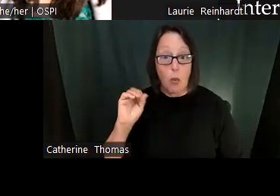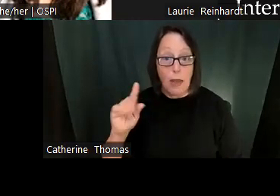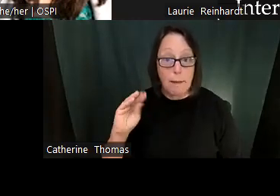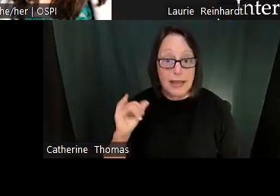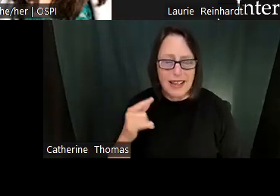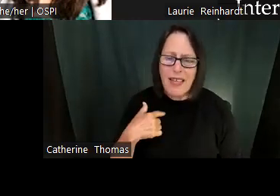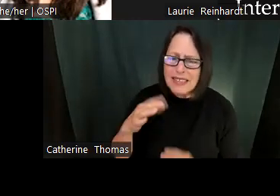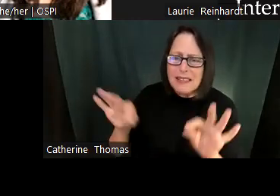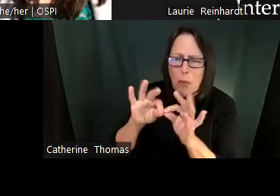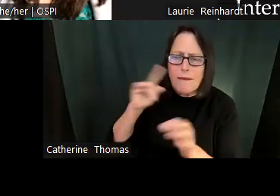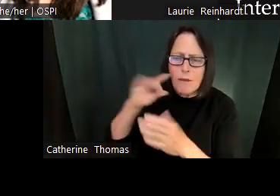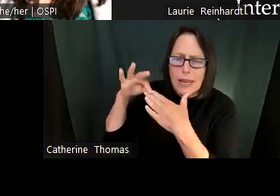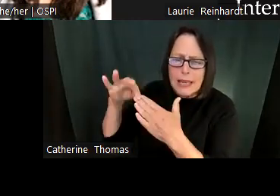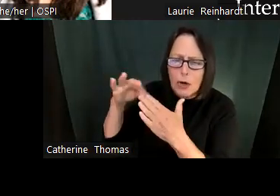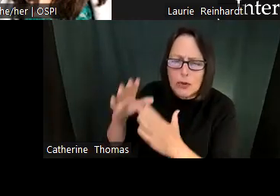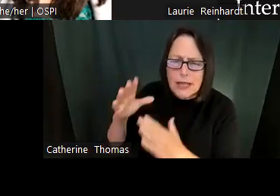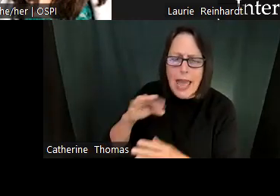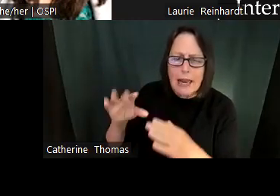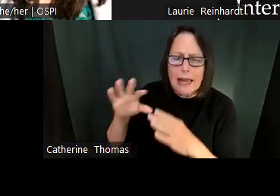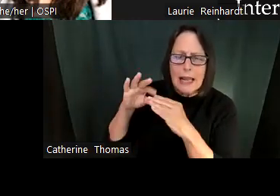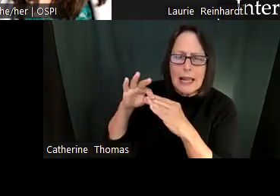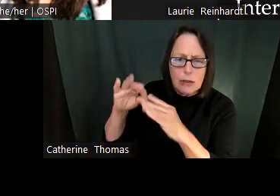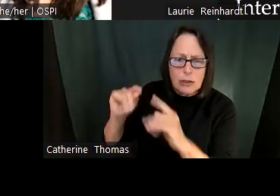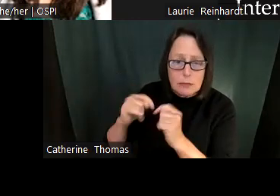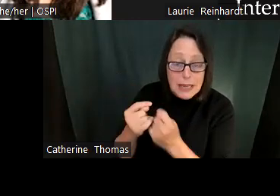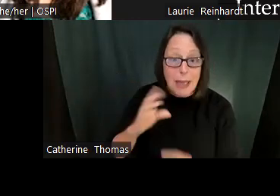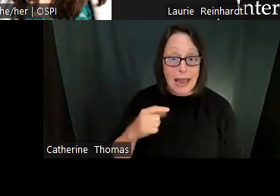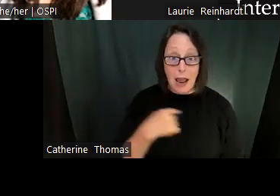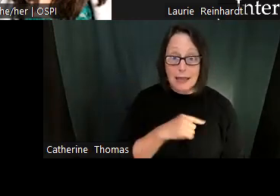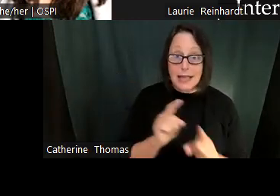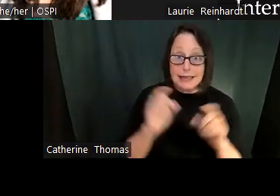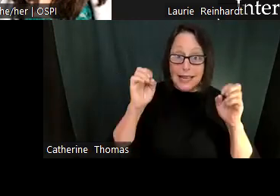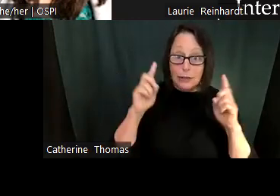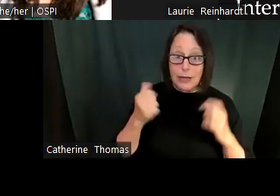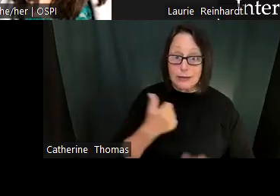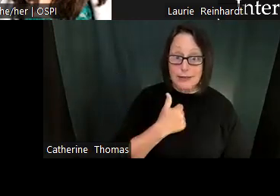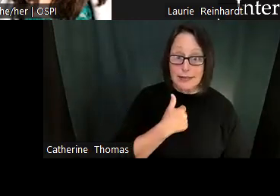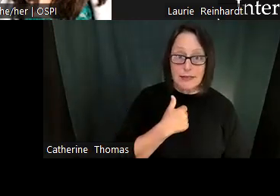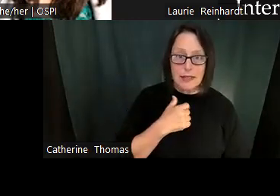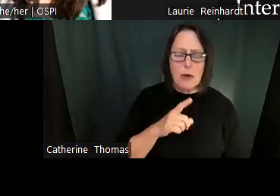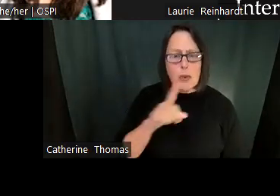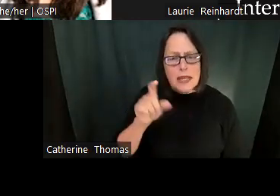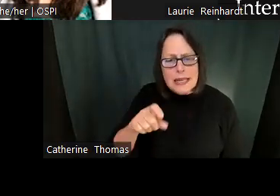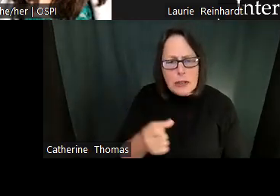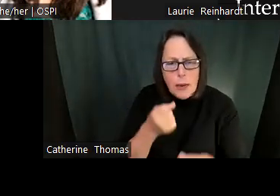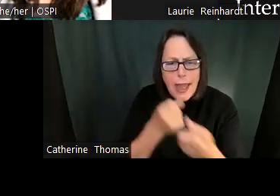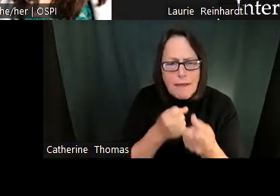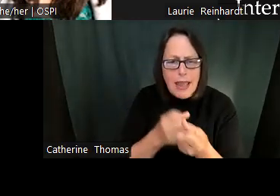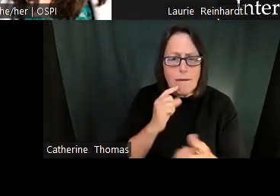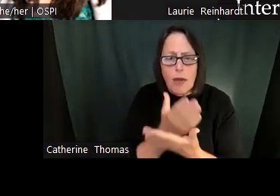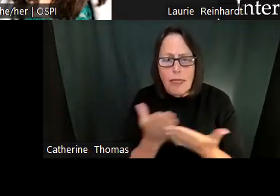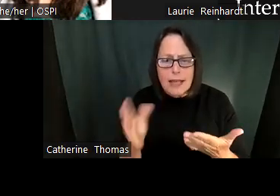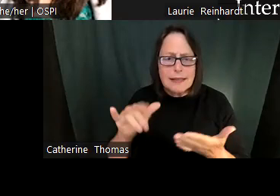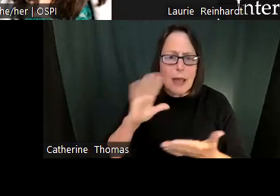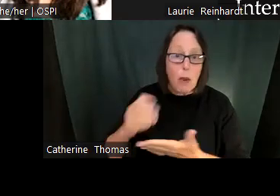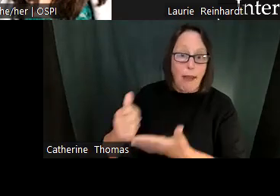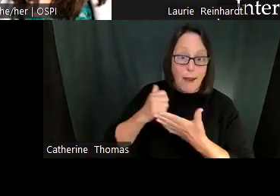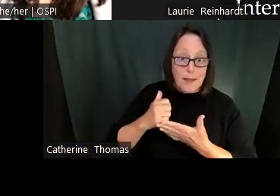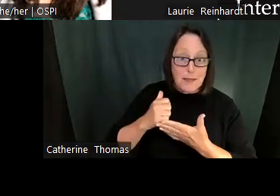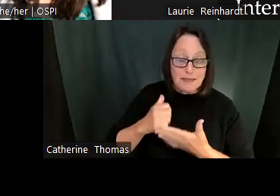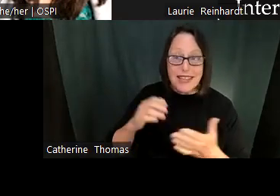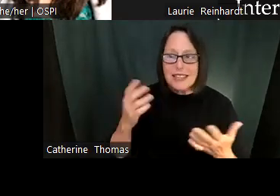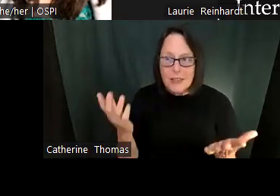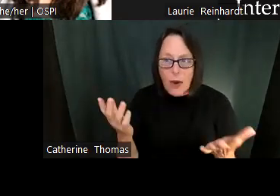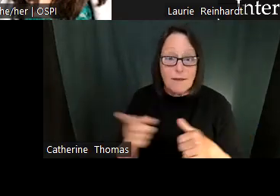And the how we in the ways in which we work in in in the ways in which we operate. That influence our wellbeing.